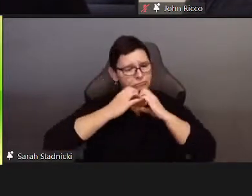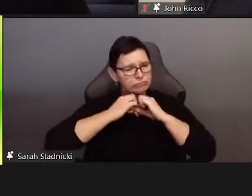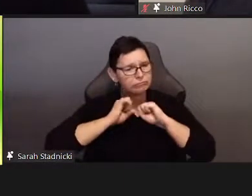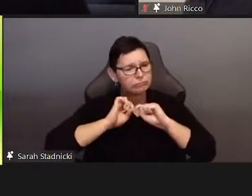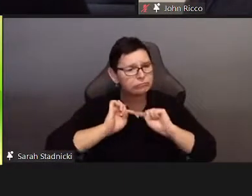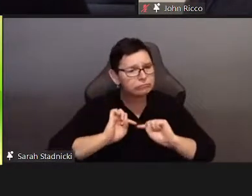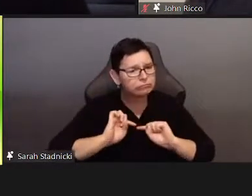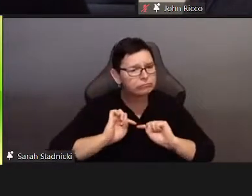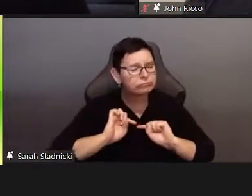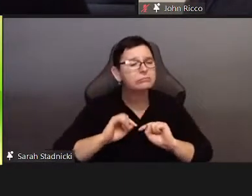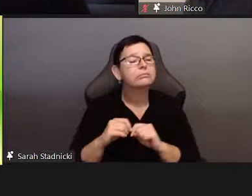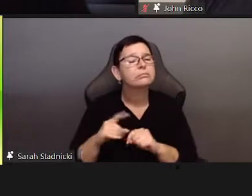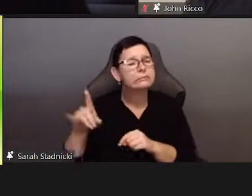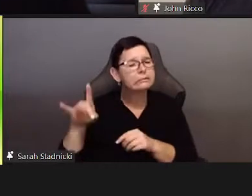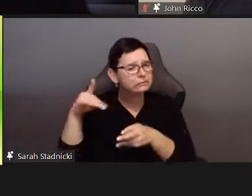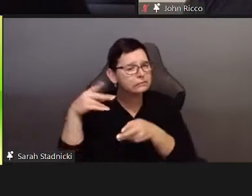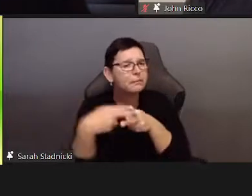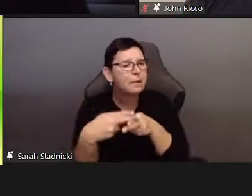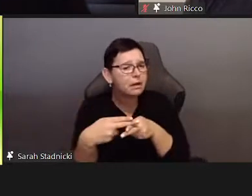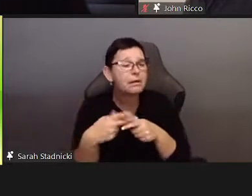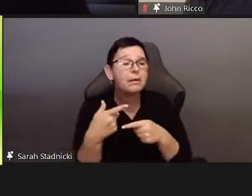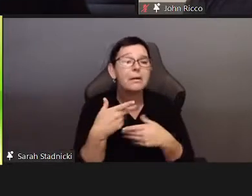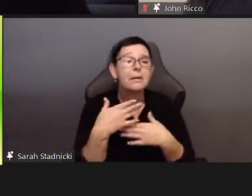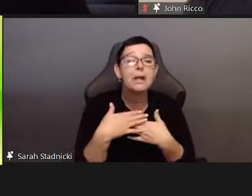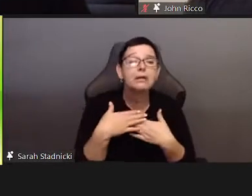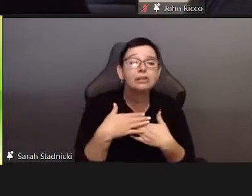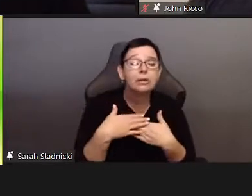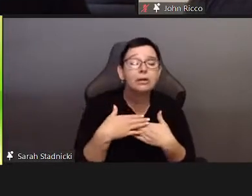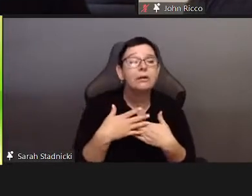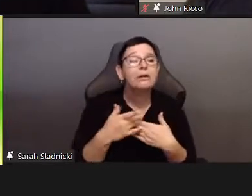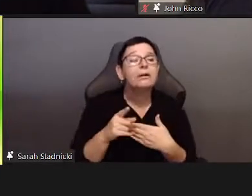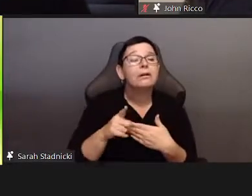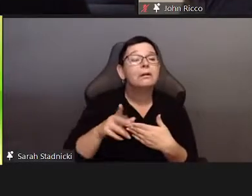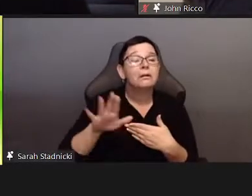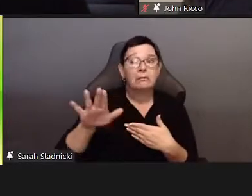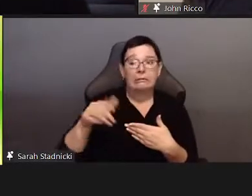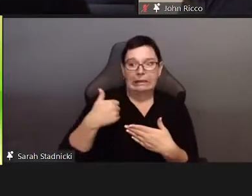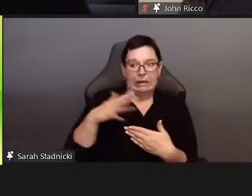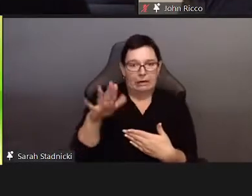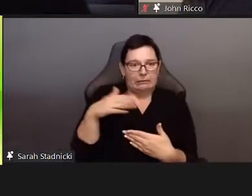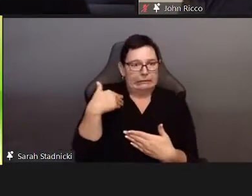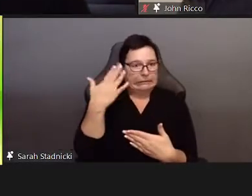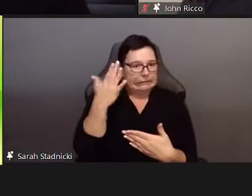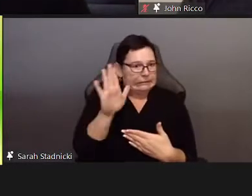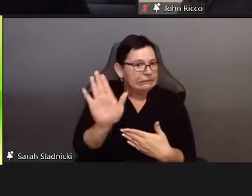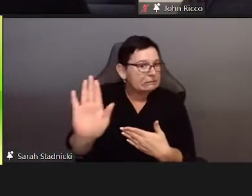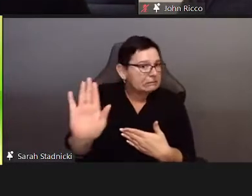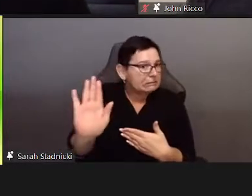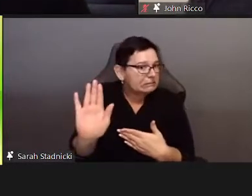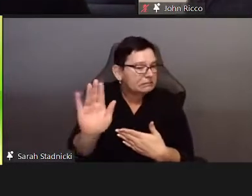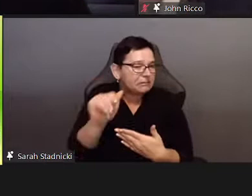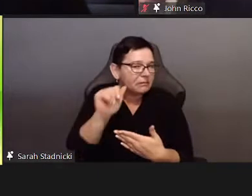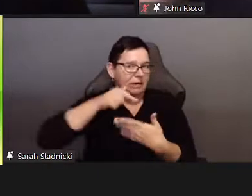He argues we should stop talking about games in terms of fun, but about different zones of pleasure that can be dark and hurtful. but at the same time crucial.